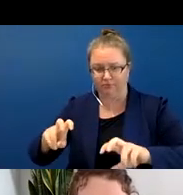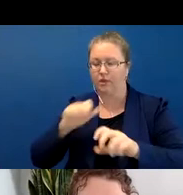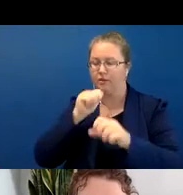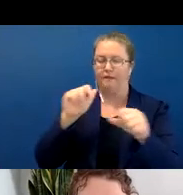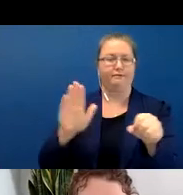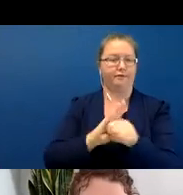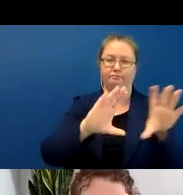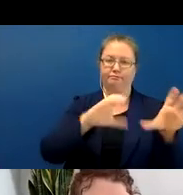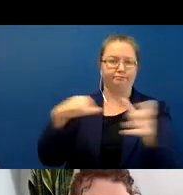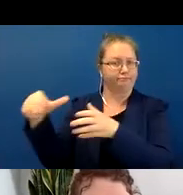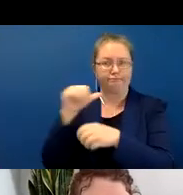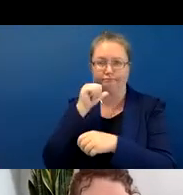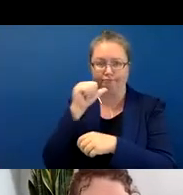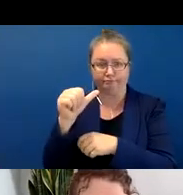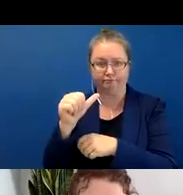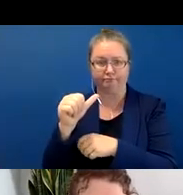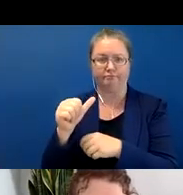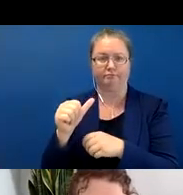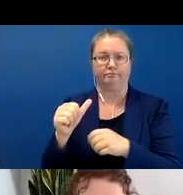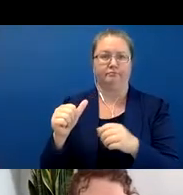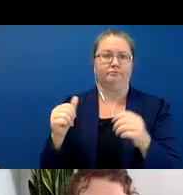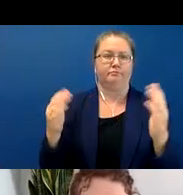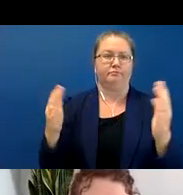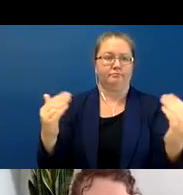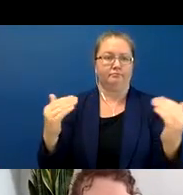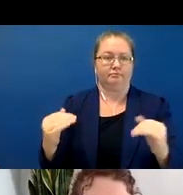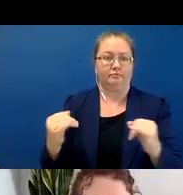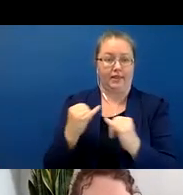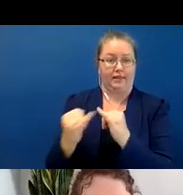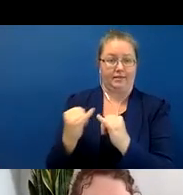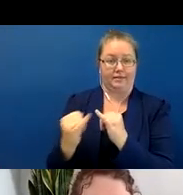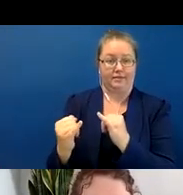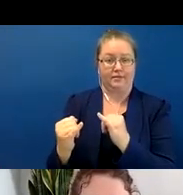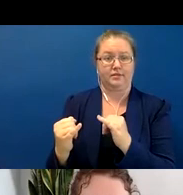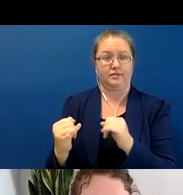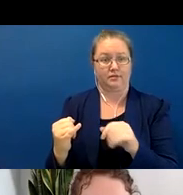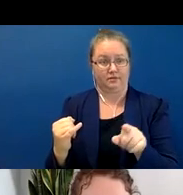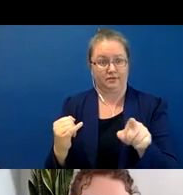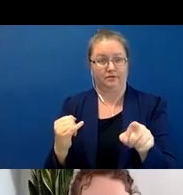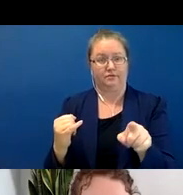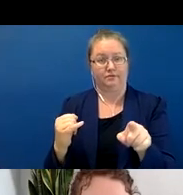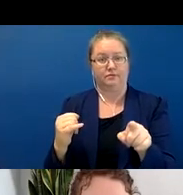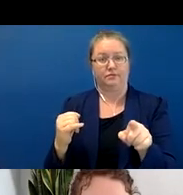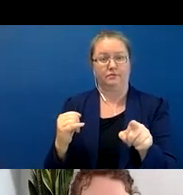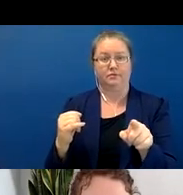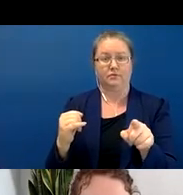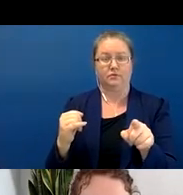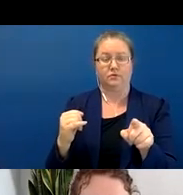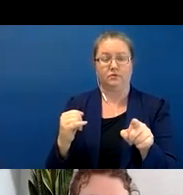finally, and maybe most egregiously, is that Allan’s typology thought of Navajo as having